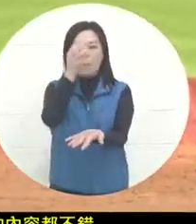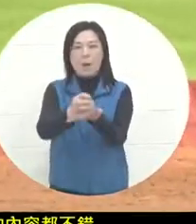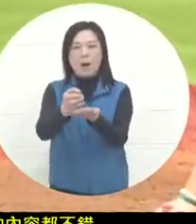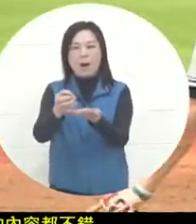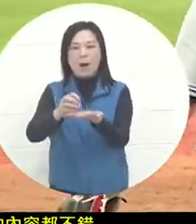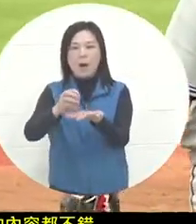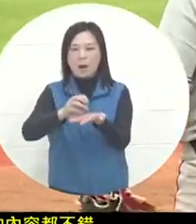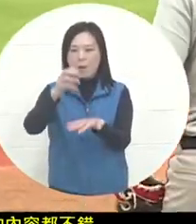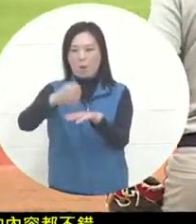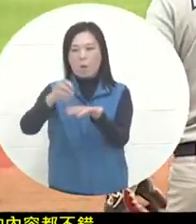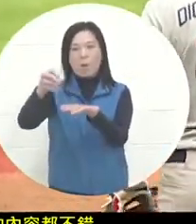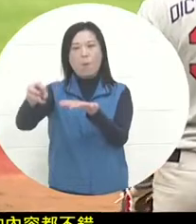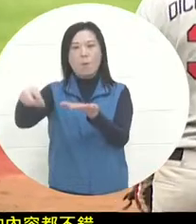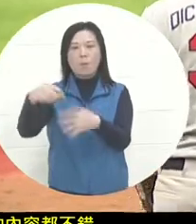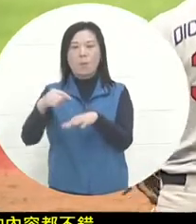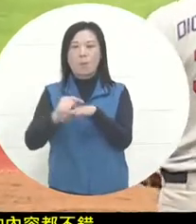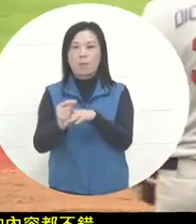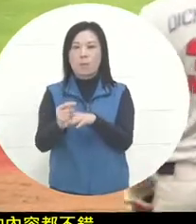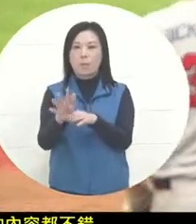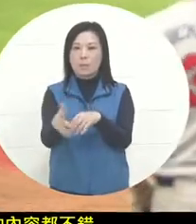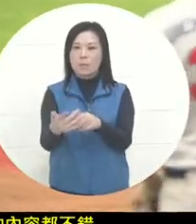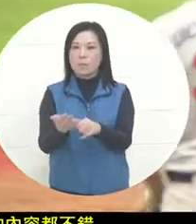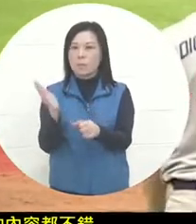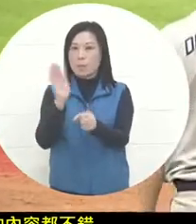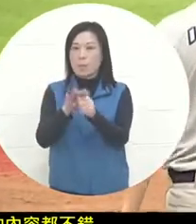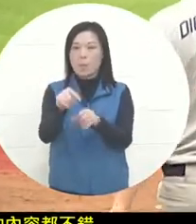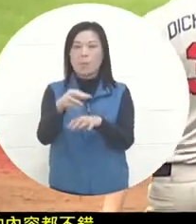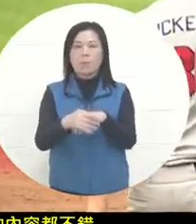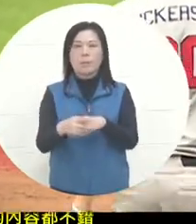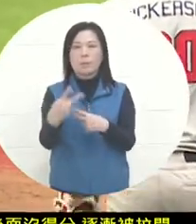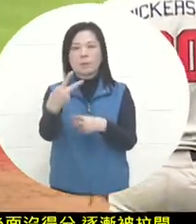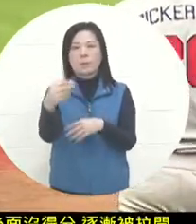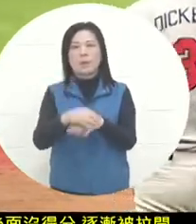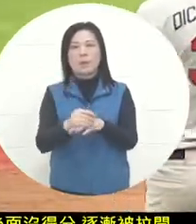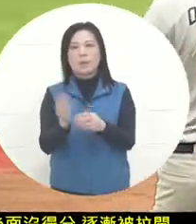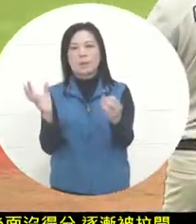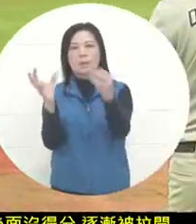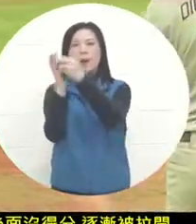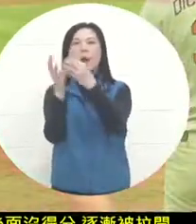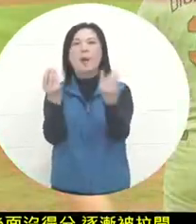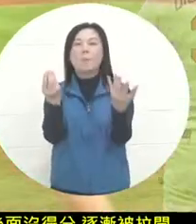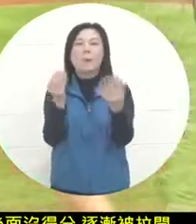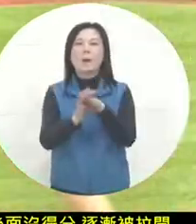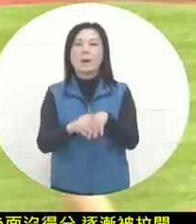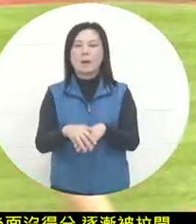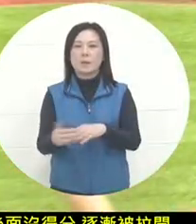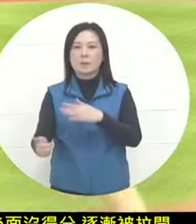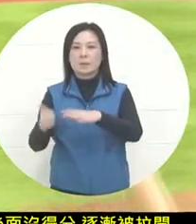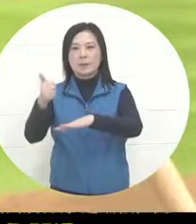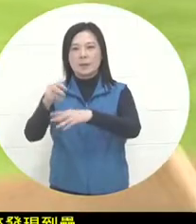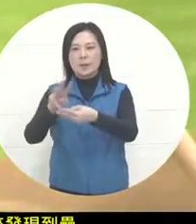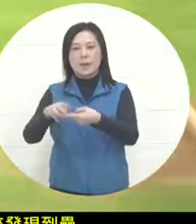infielder who came in to cover after the ball bounced to second base was unable to grasp the ball, so the runner on first base actively